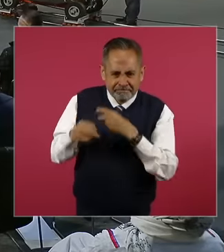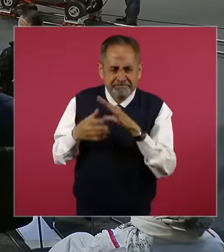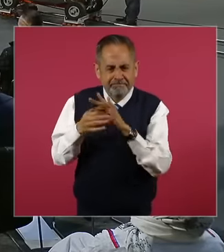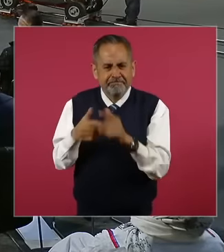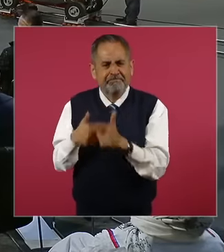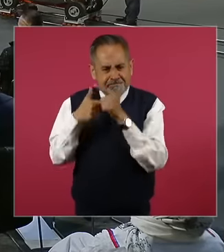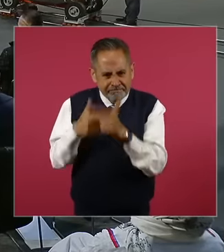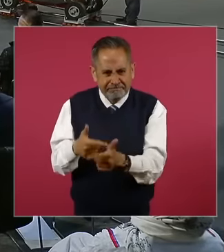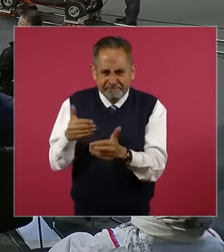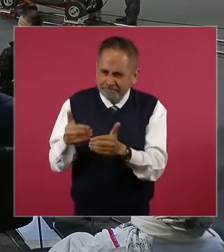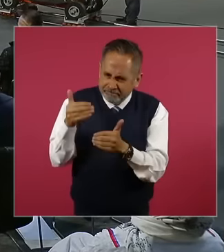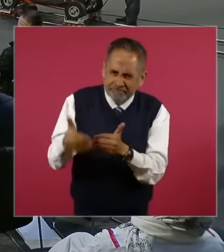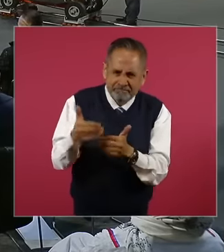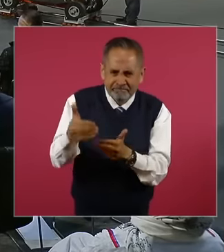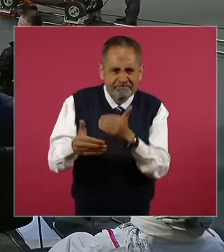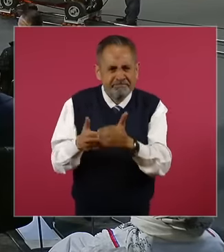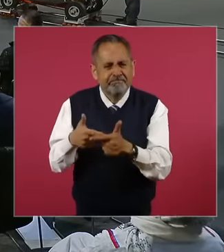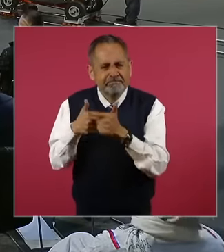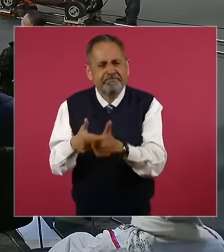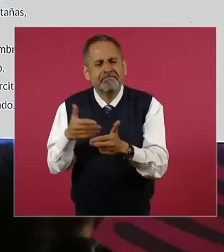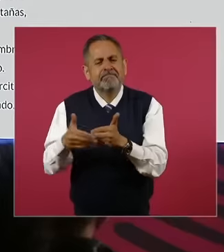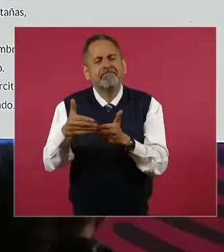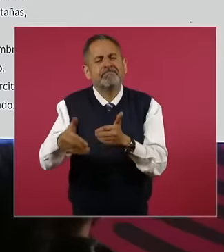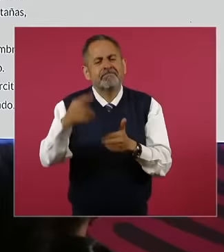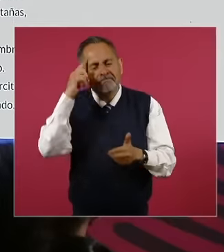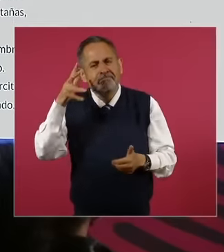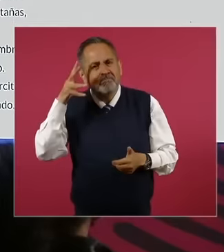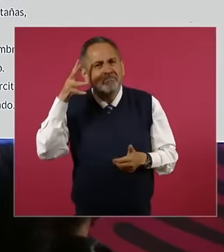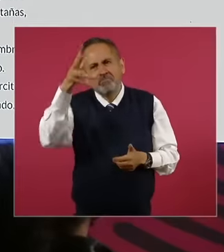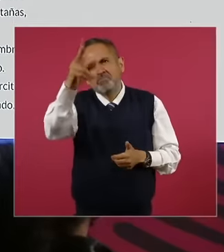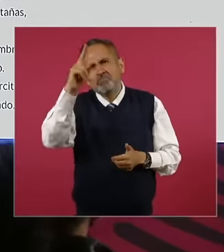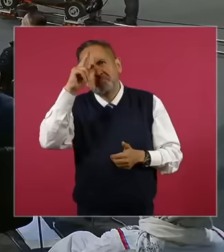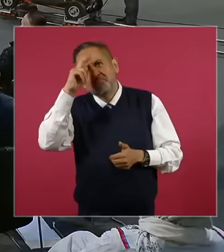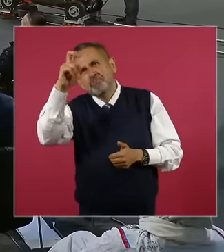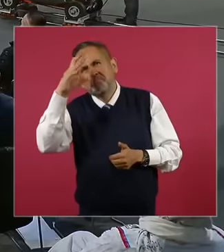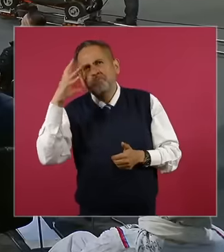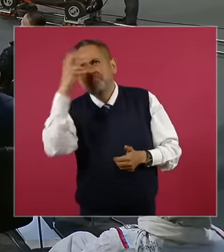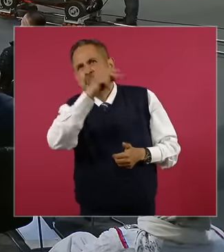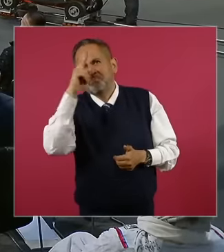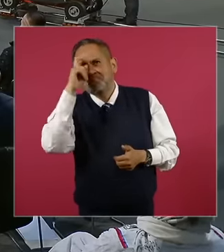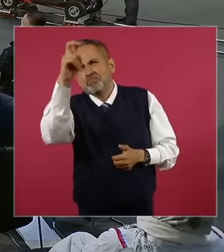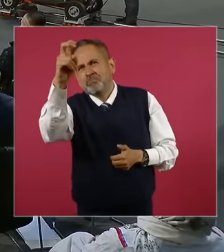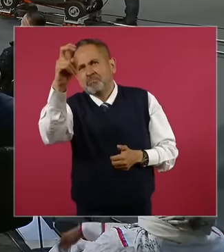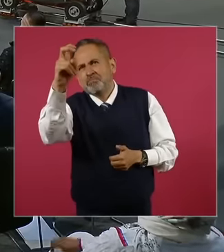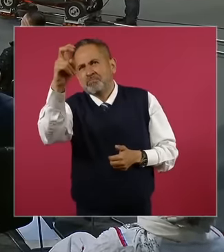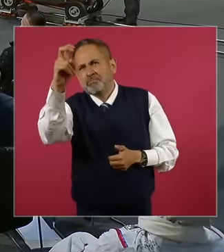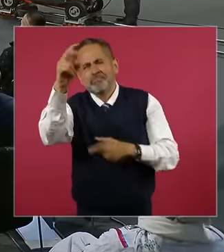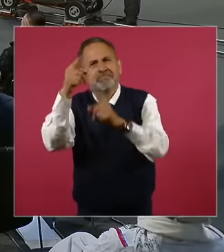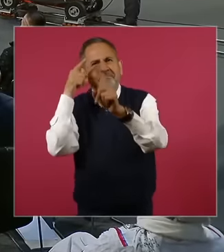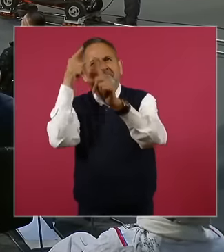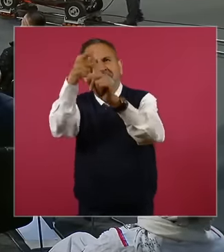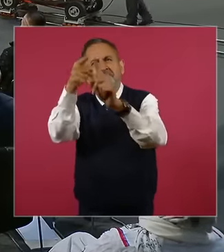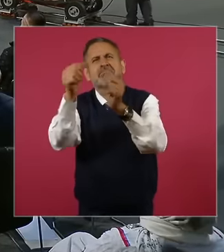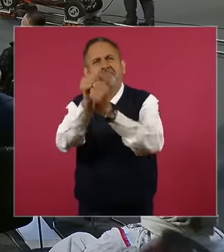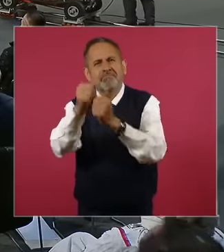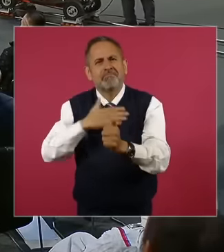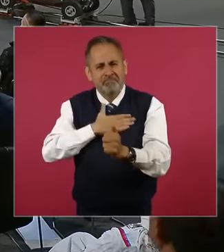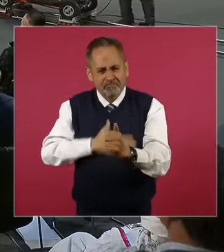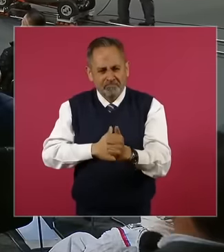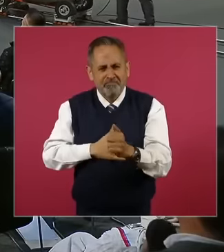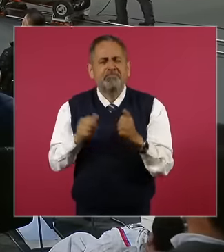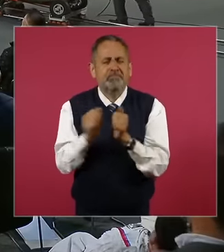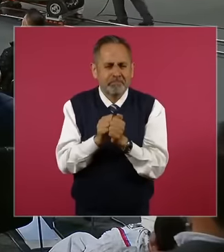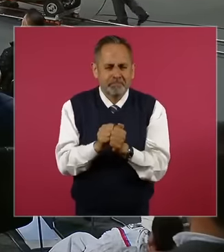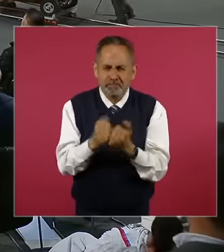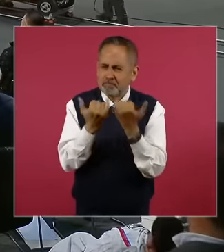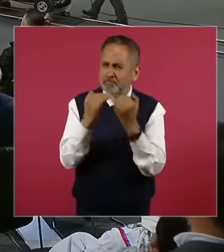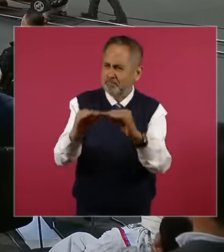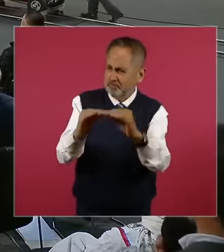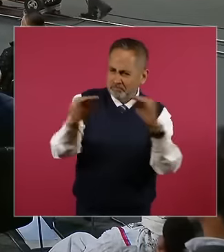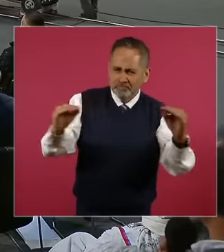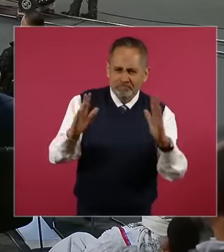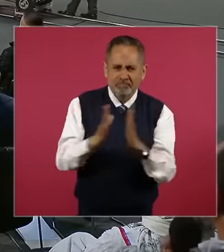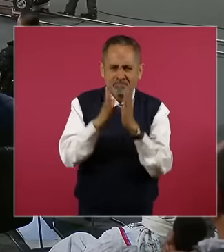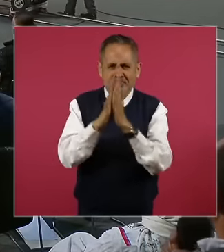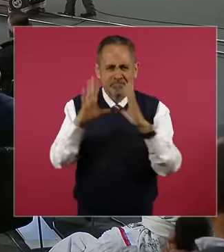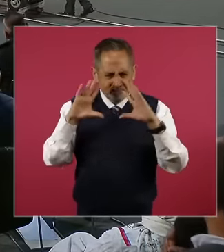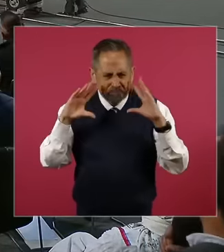walking towards the beautiful utopia of achieving the ideal of justice of democracy of freedom